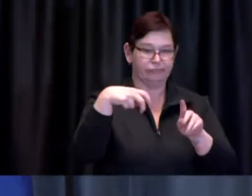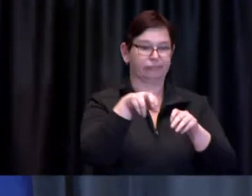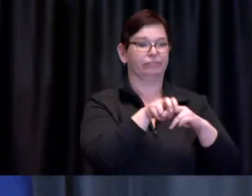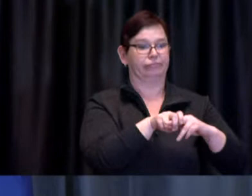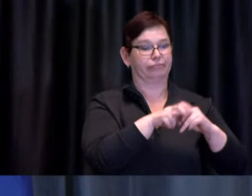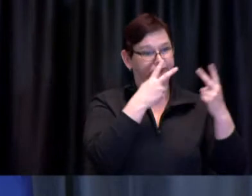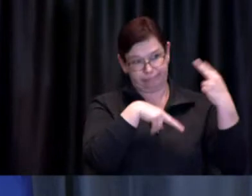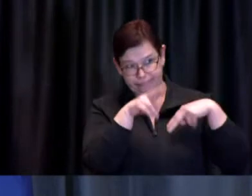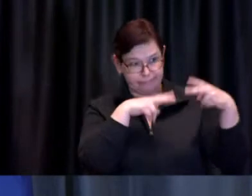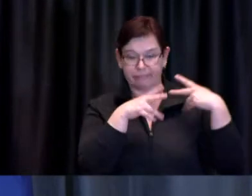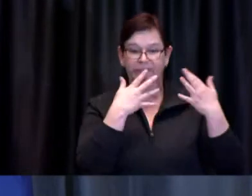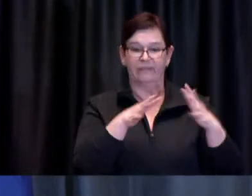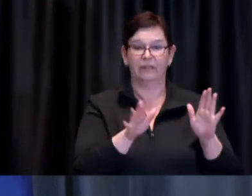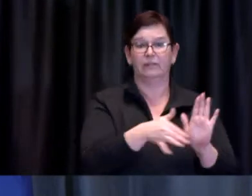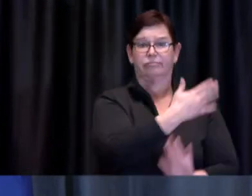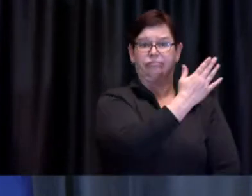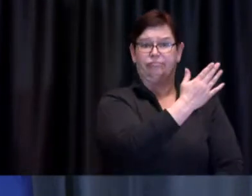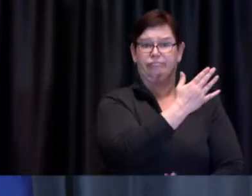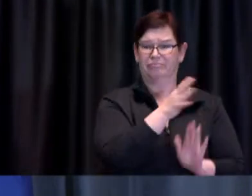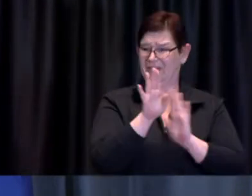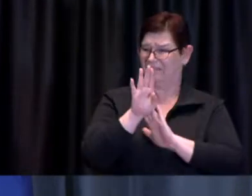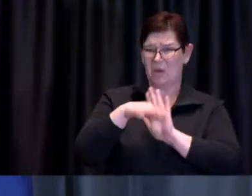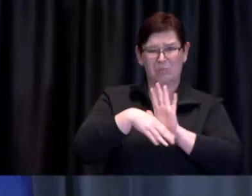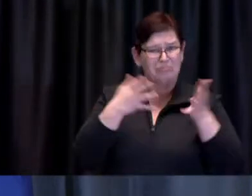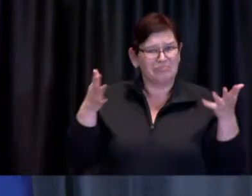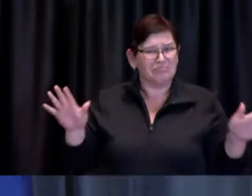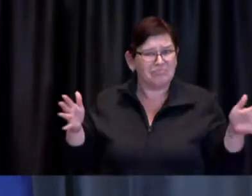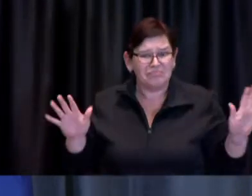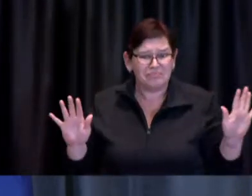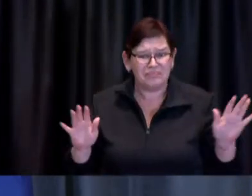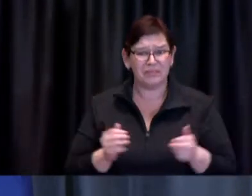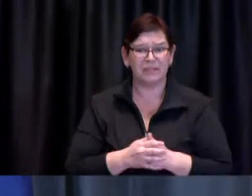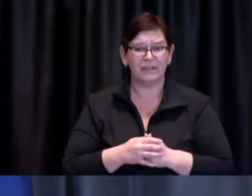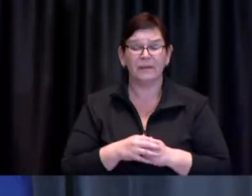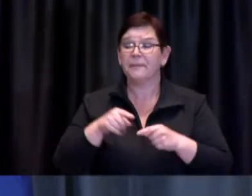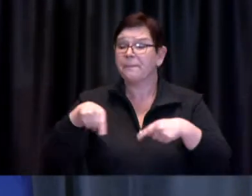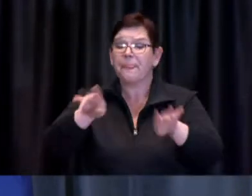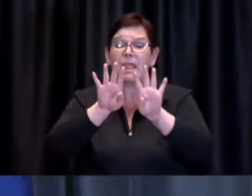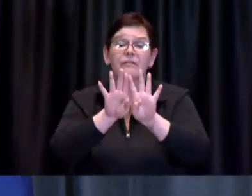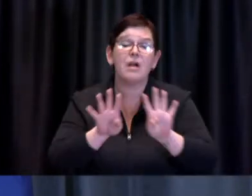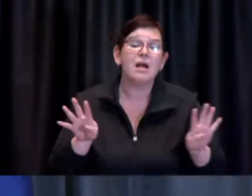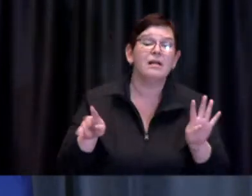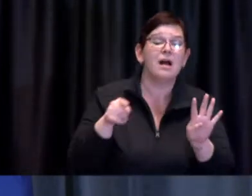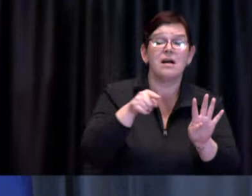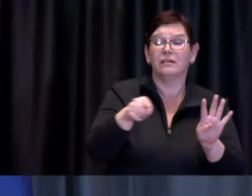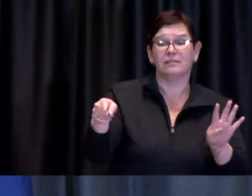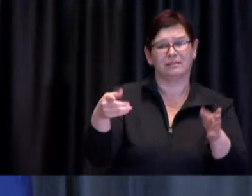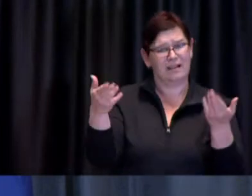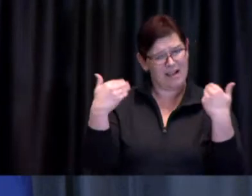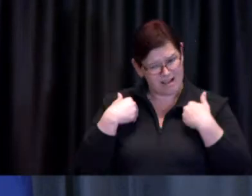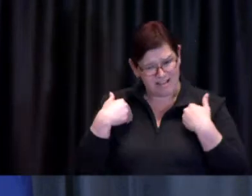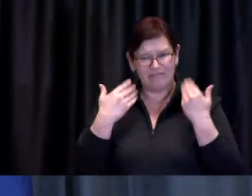Our team of first responders and health care professionals are there to provide any assistance that may be required.